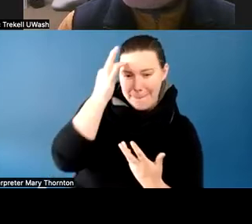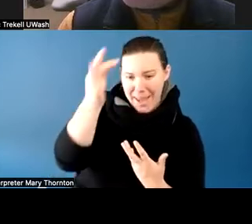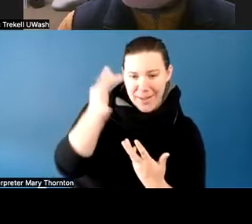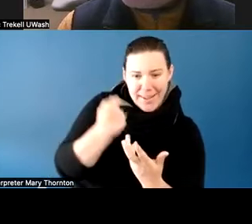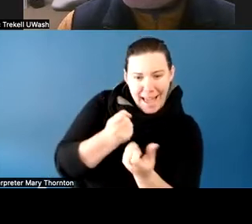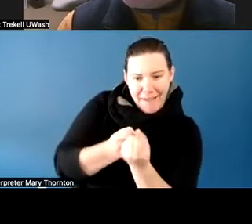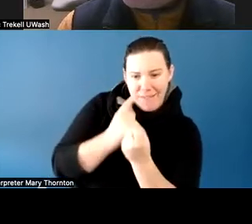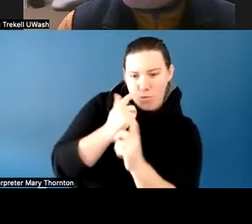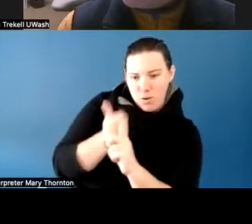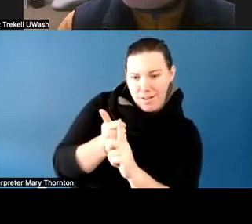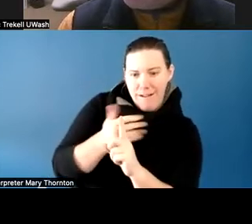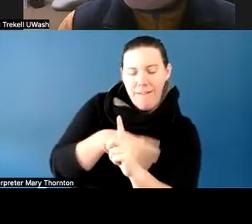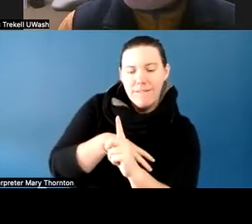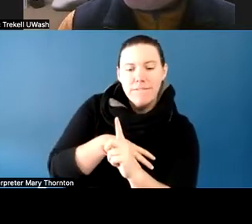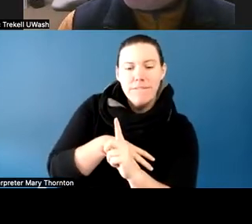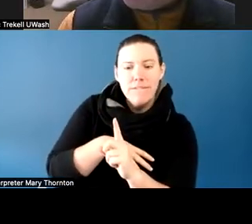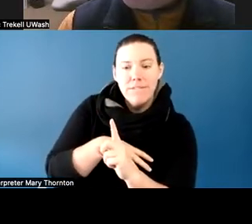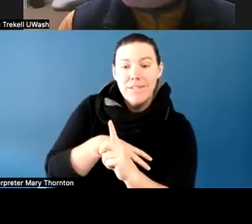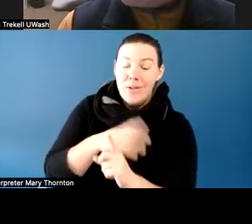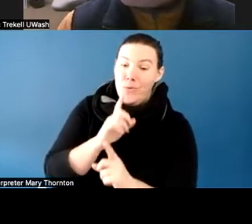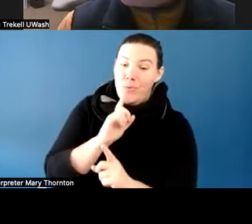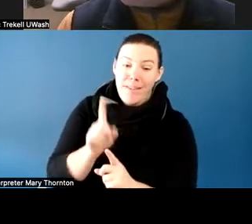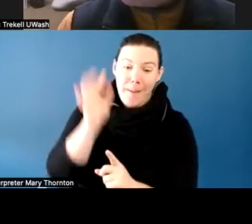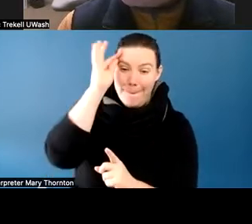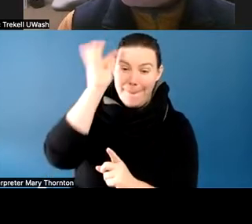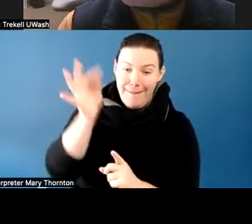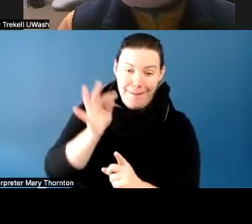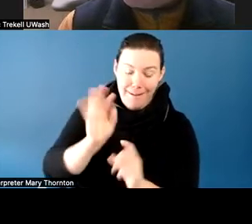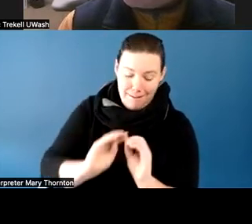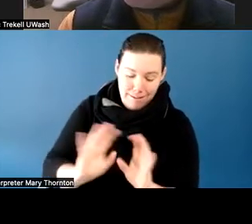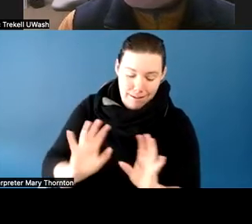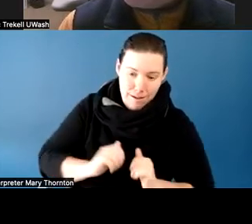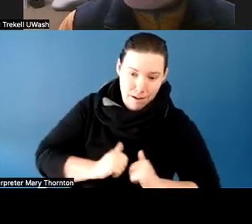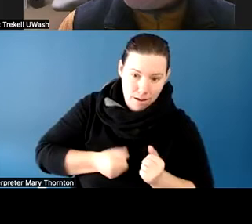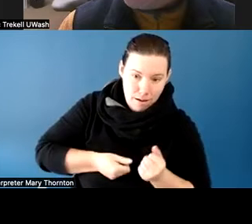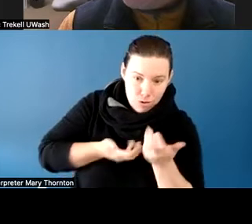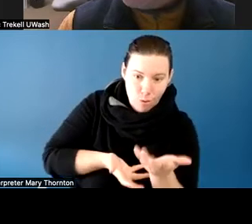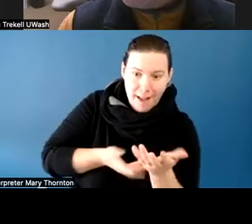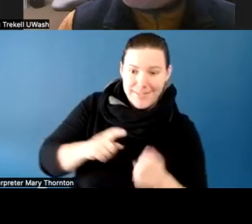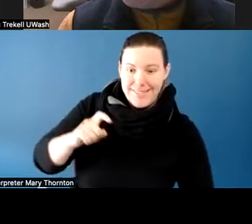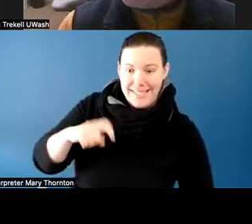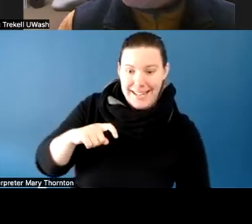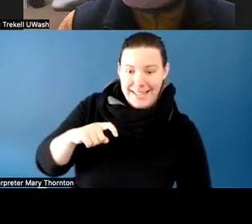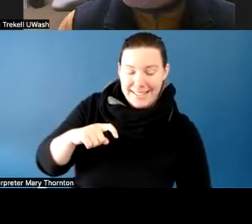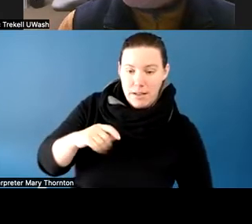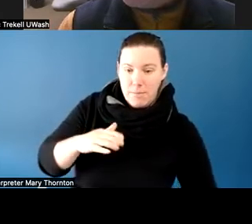could barely express her needs, to with the help of her instructors for just that understanding